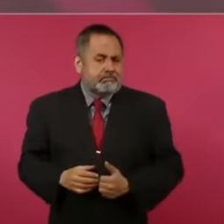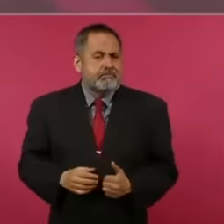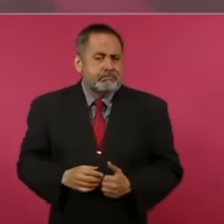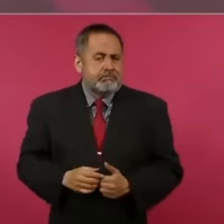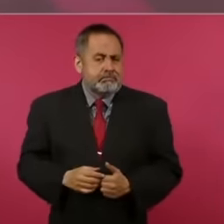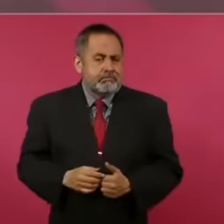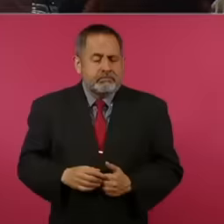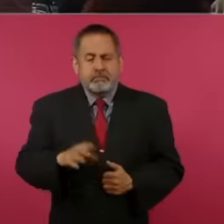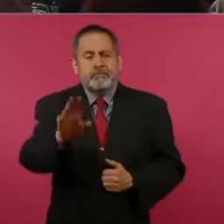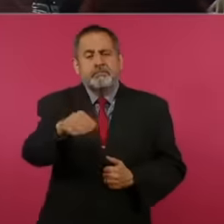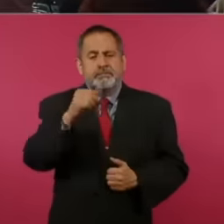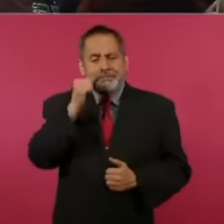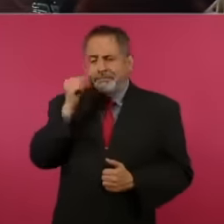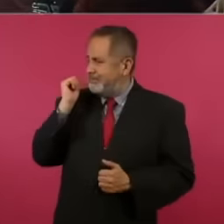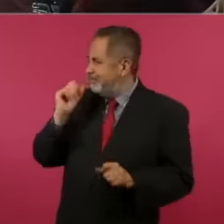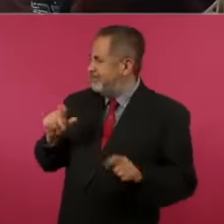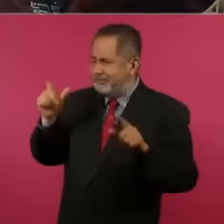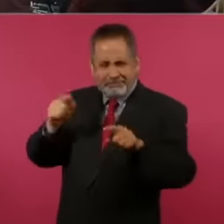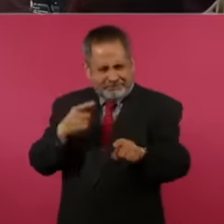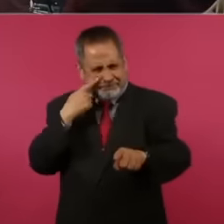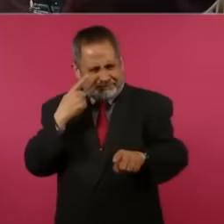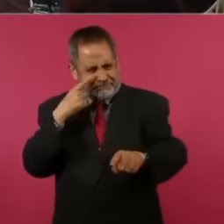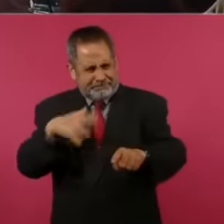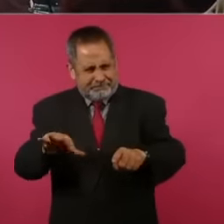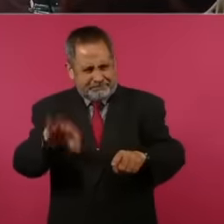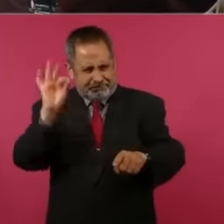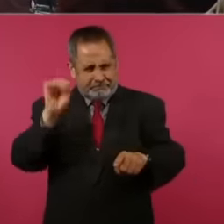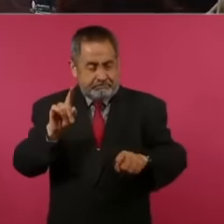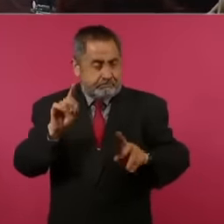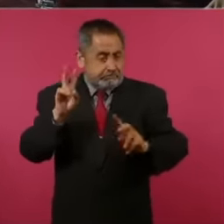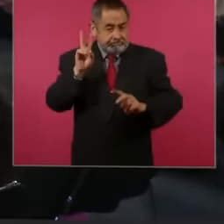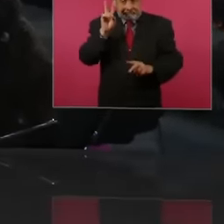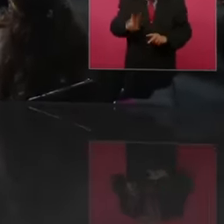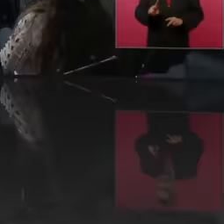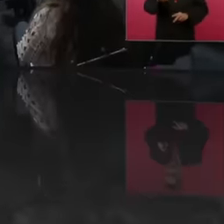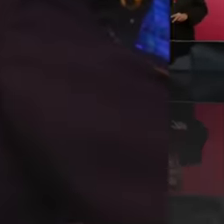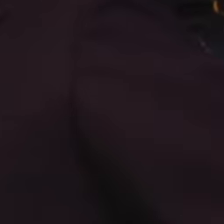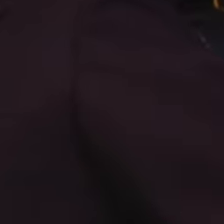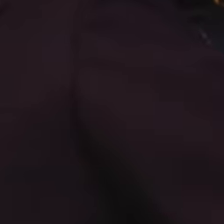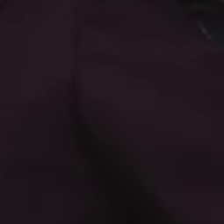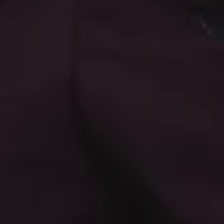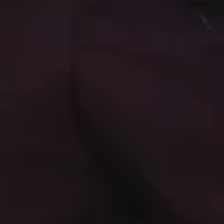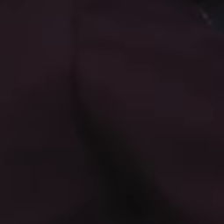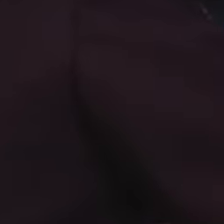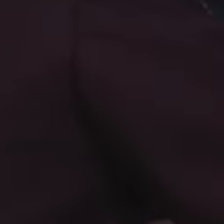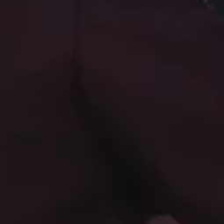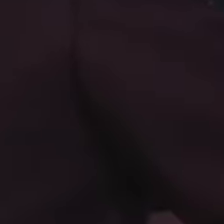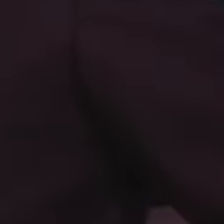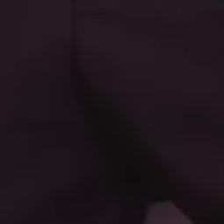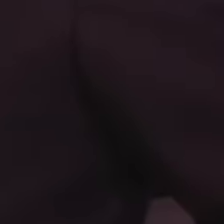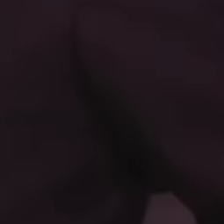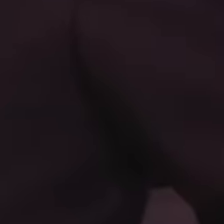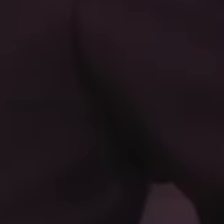known the hatred and anger that is invading the opponents. Given this, they are starting a